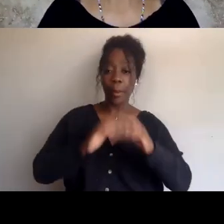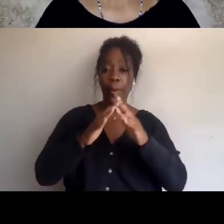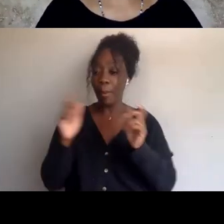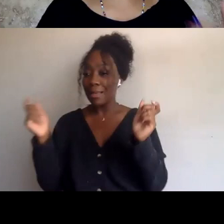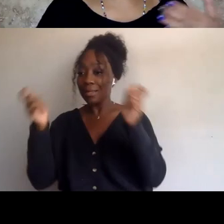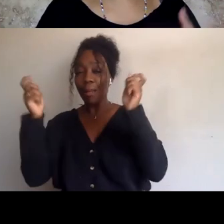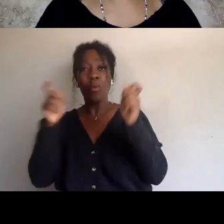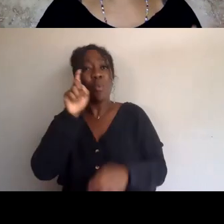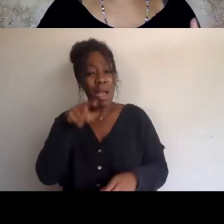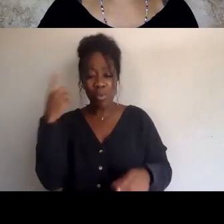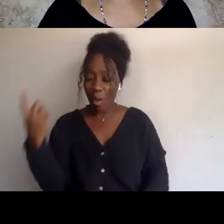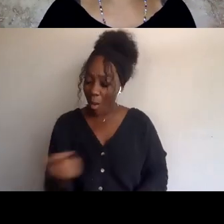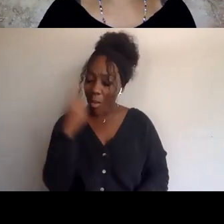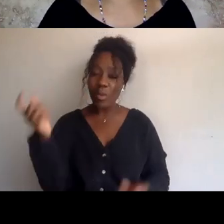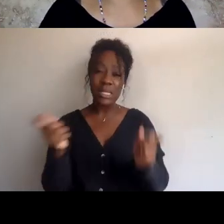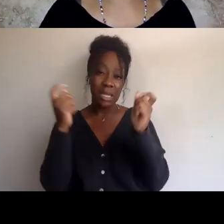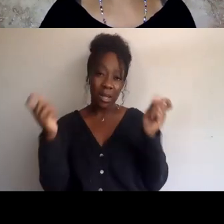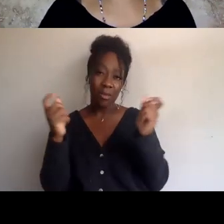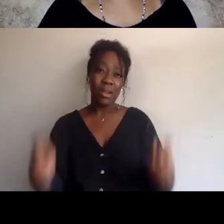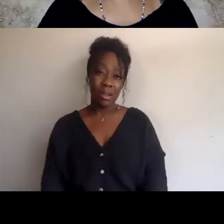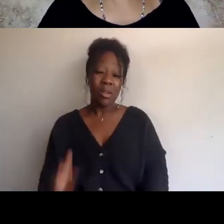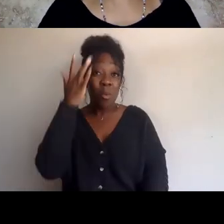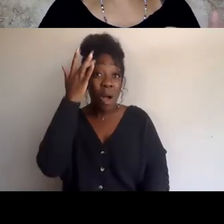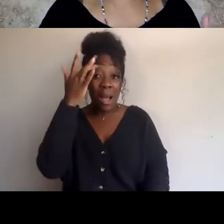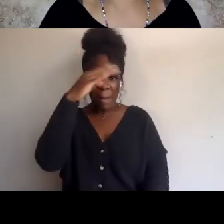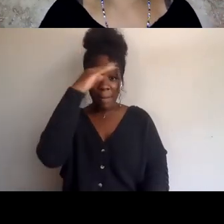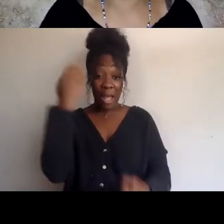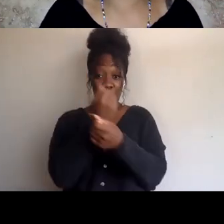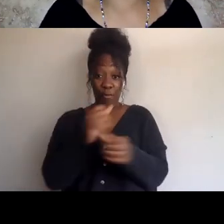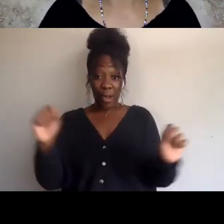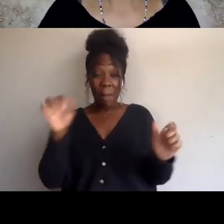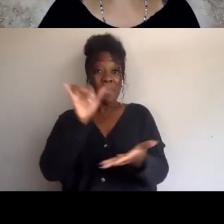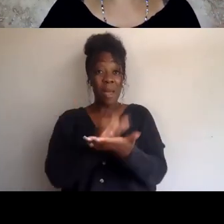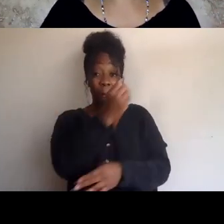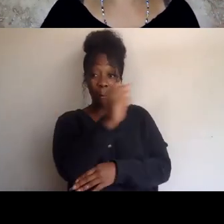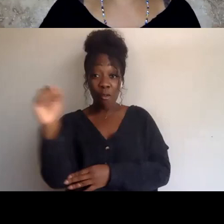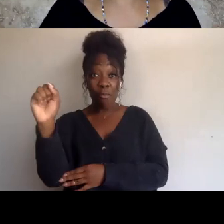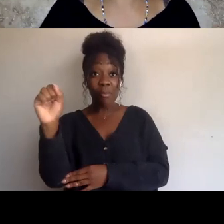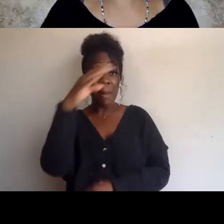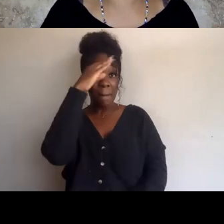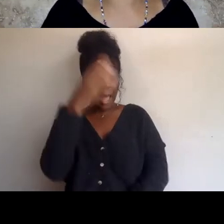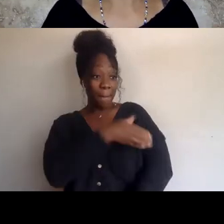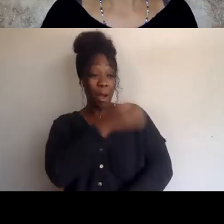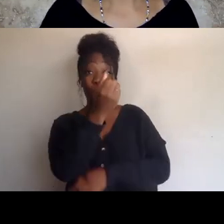the movement for Black freedom, right? The movement for Black Power can become depleting.